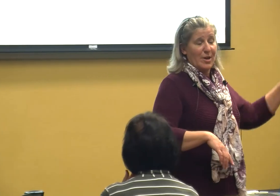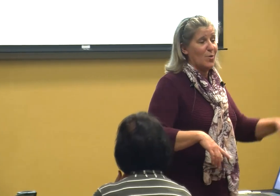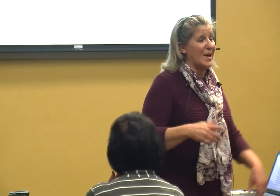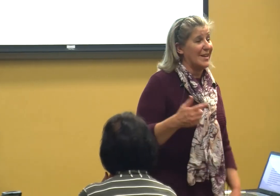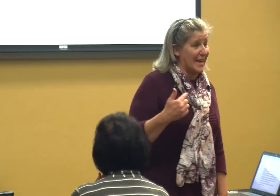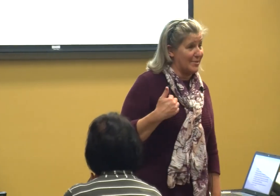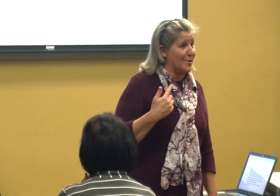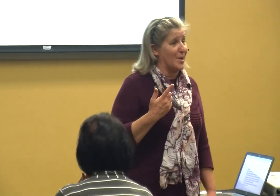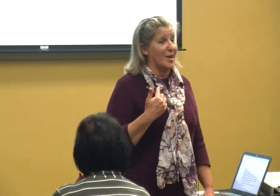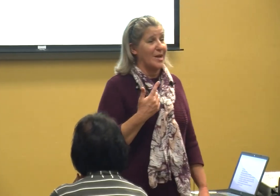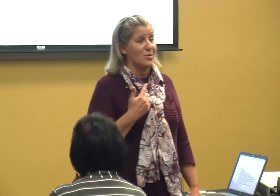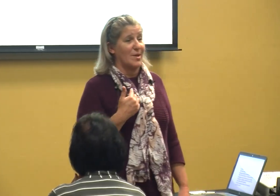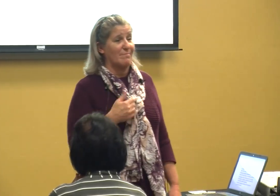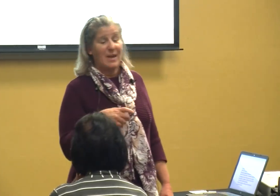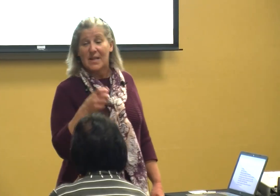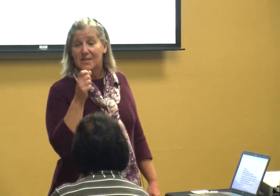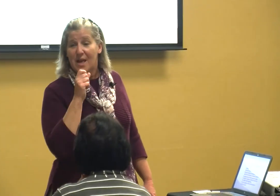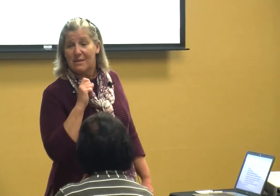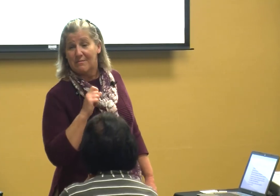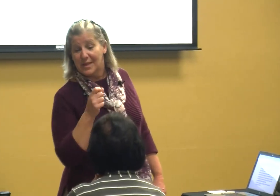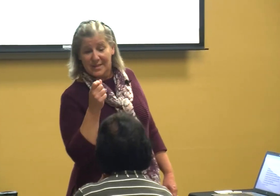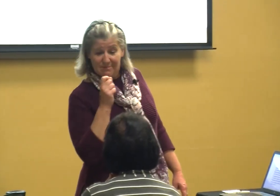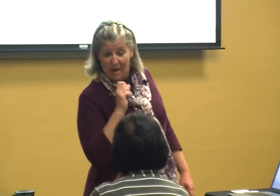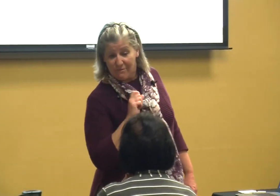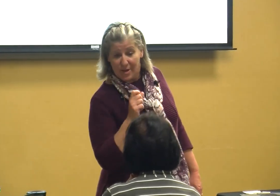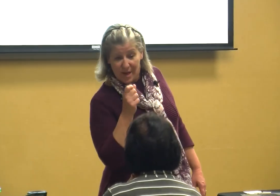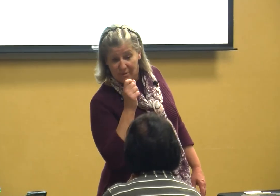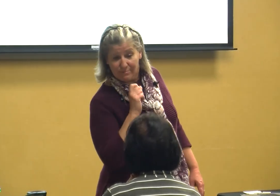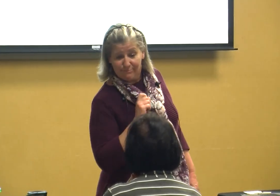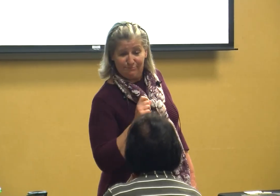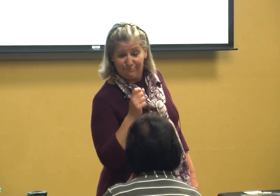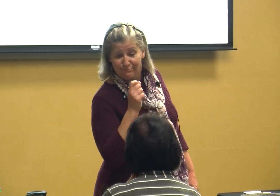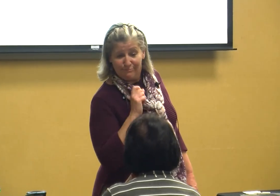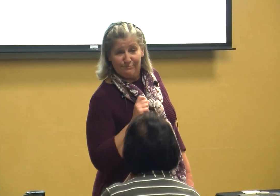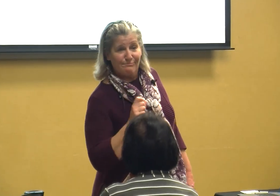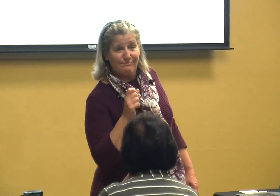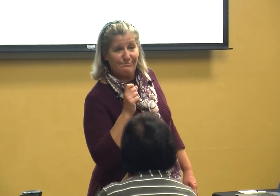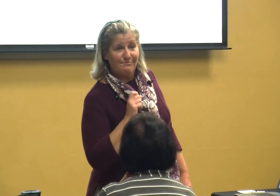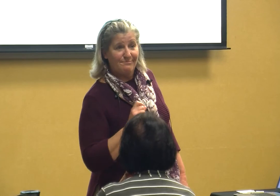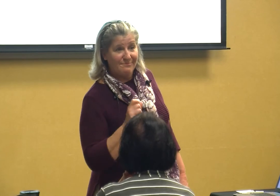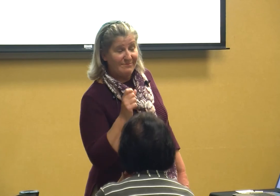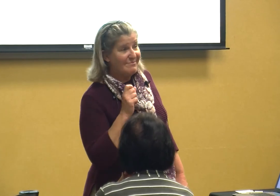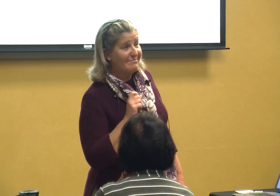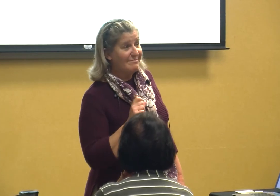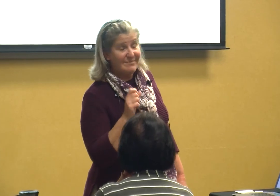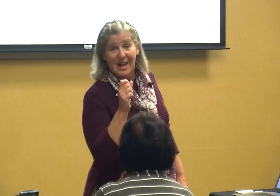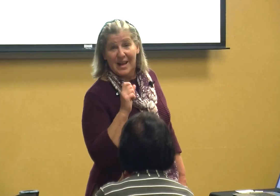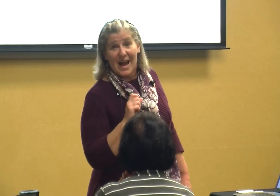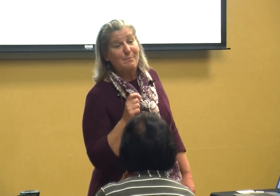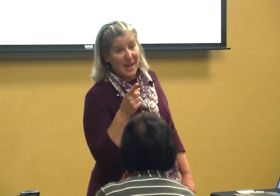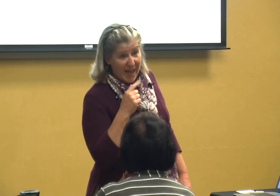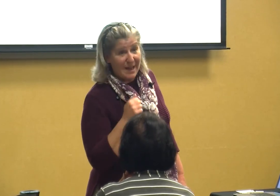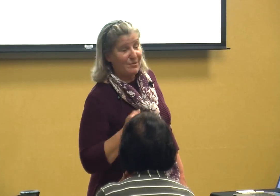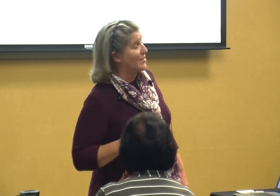Queen and guess who got ice cream and sat there and licked it right in front of them I behaved in